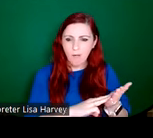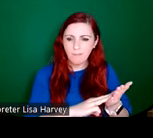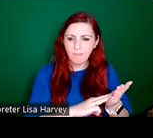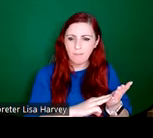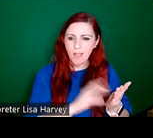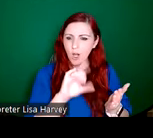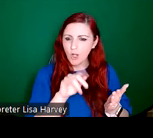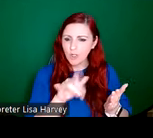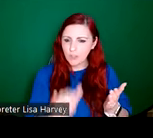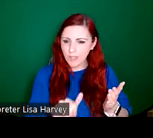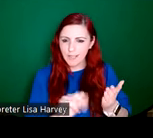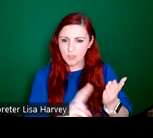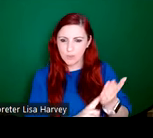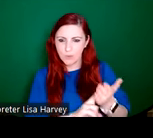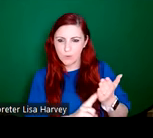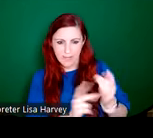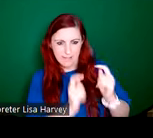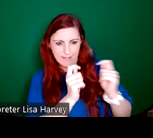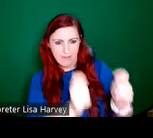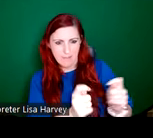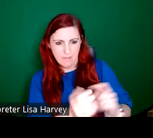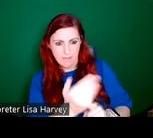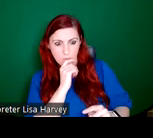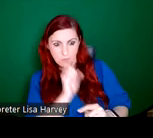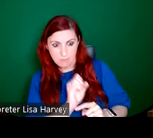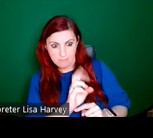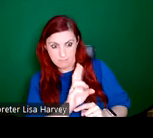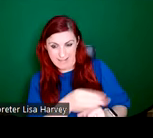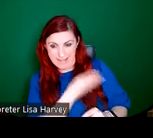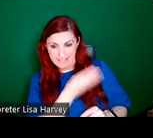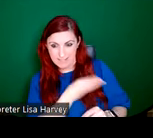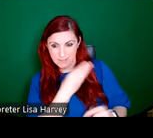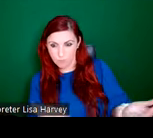these flyers and really try and convince him to to commission Irish stained